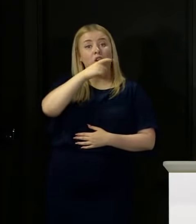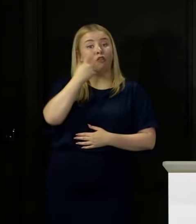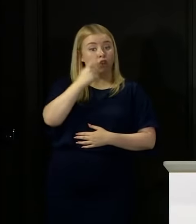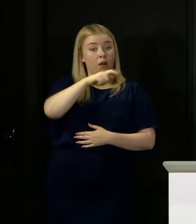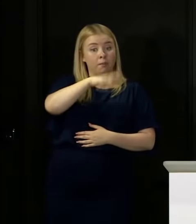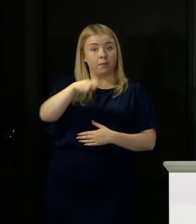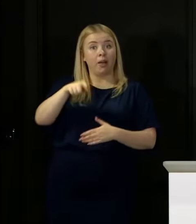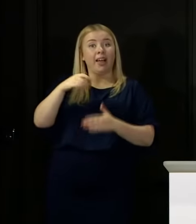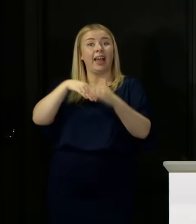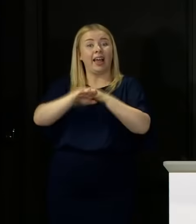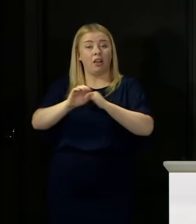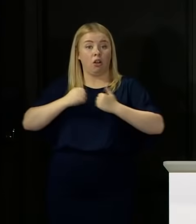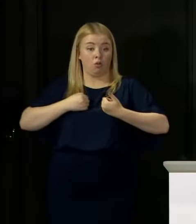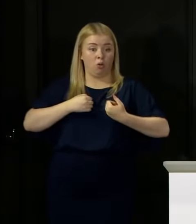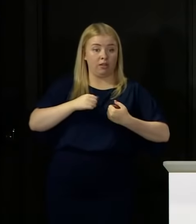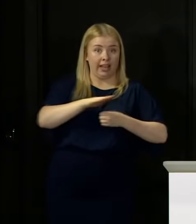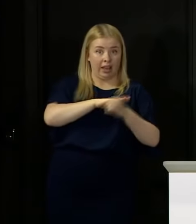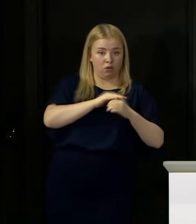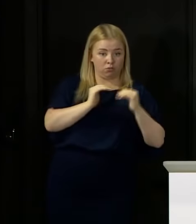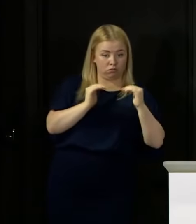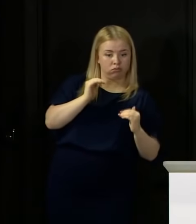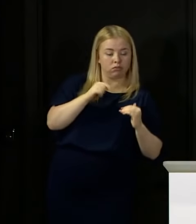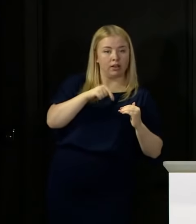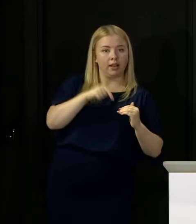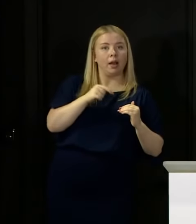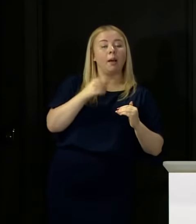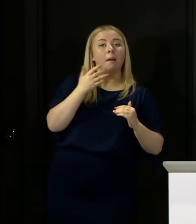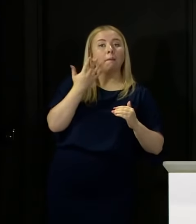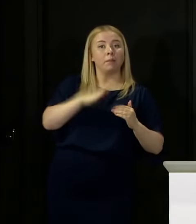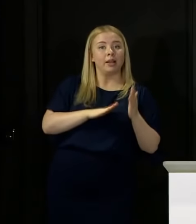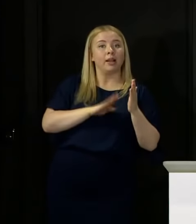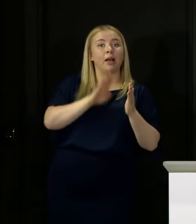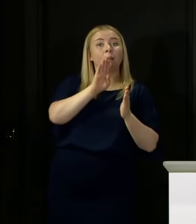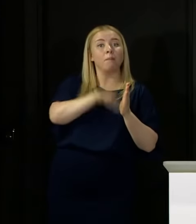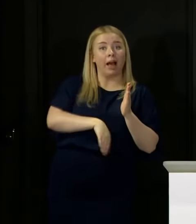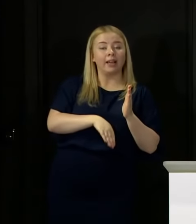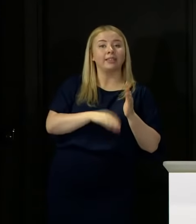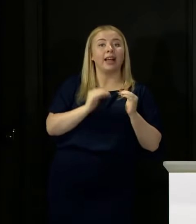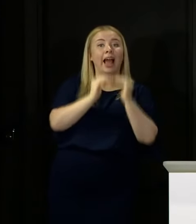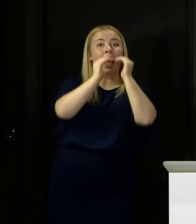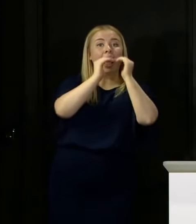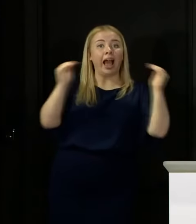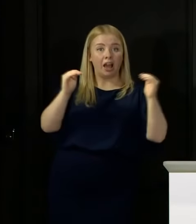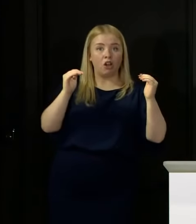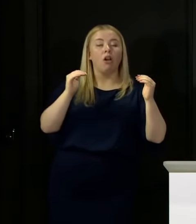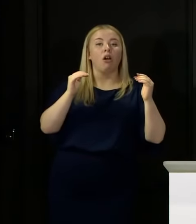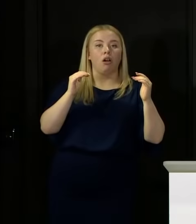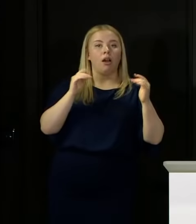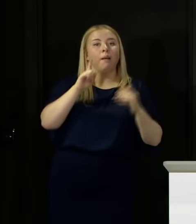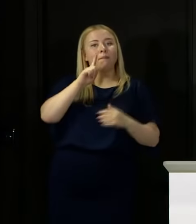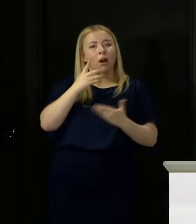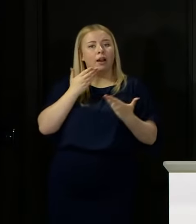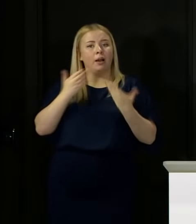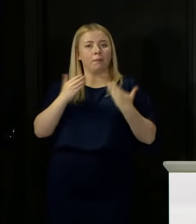in our most deprived areas had passed Highers this year compared to around 65 per cent last